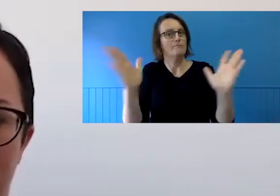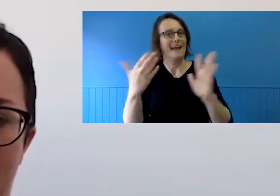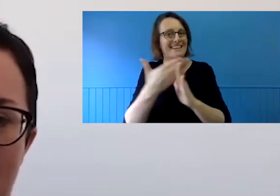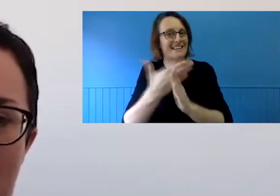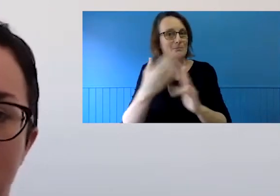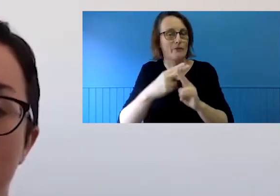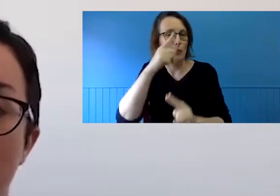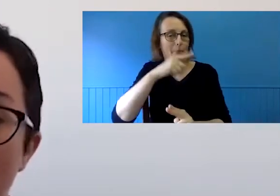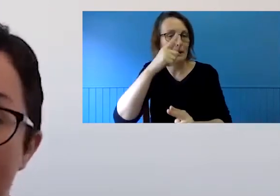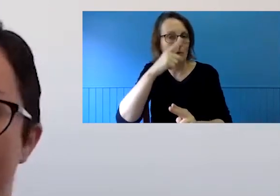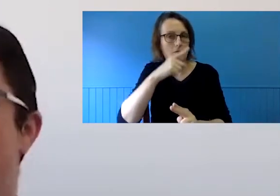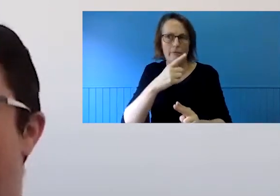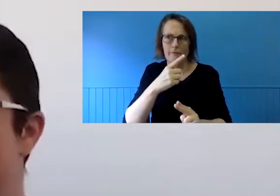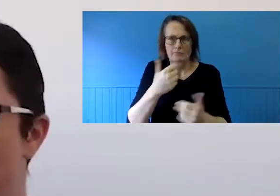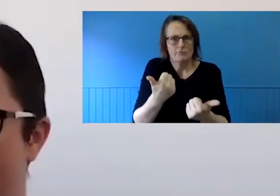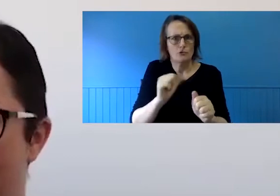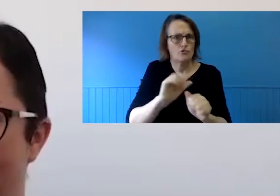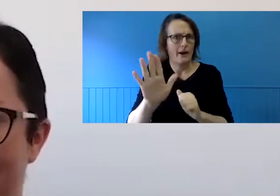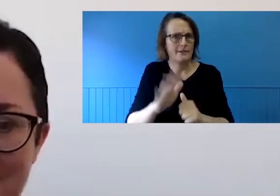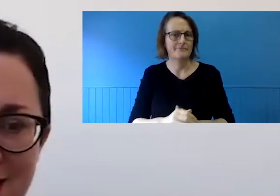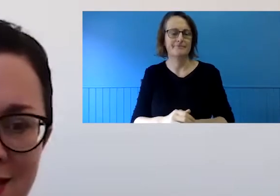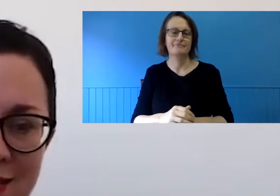delivery and workplaces we'll be talking about later in the session.